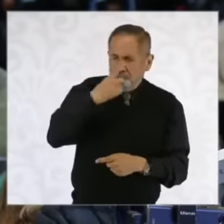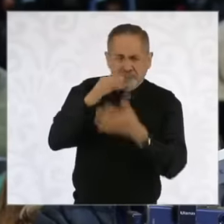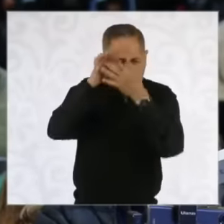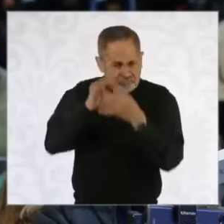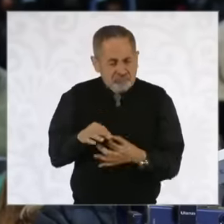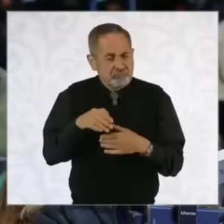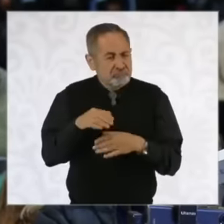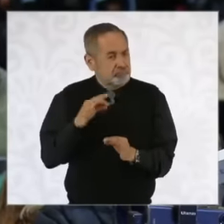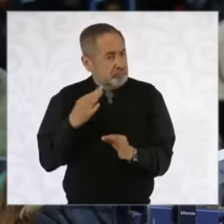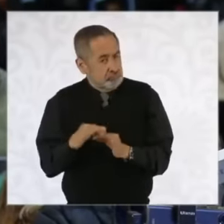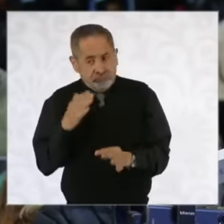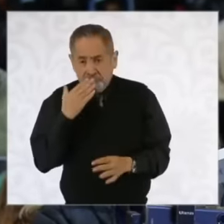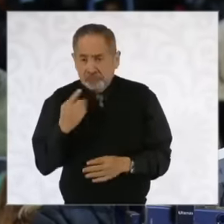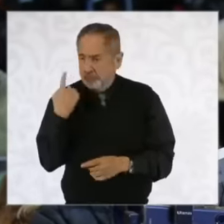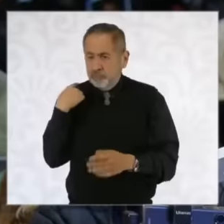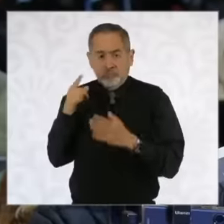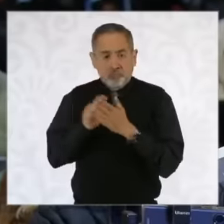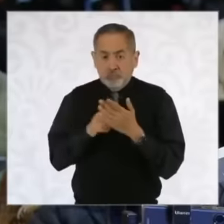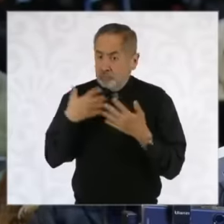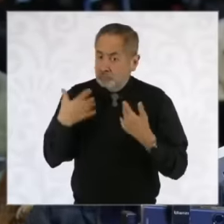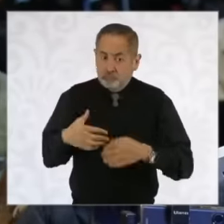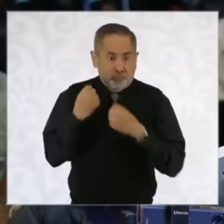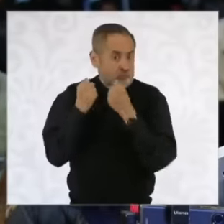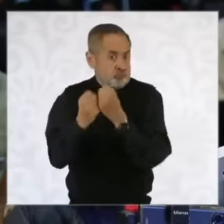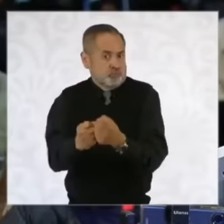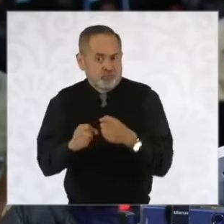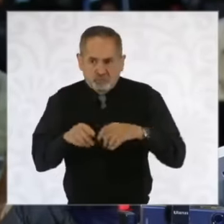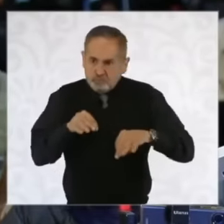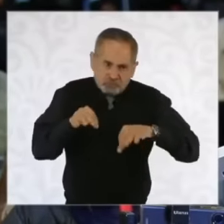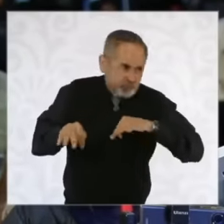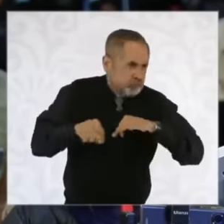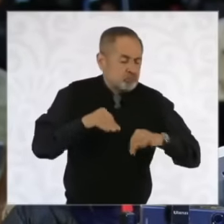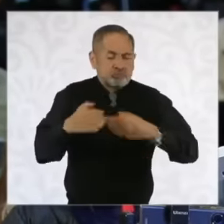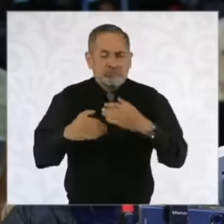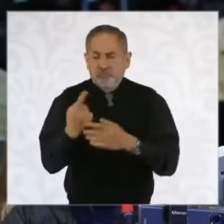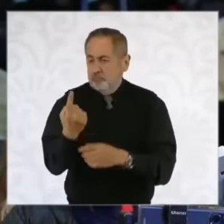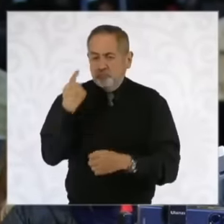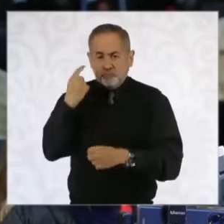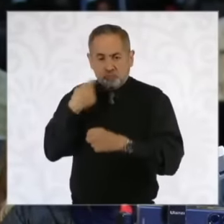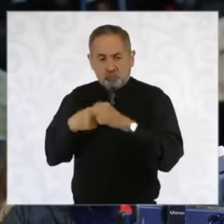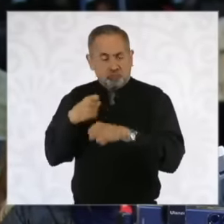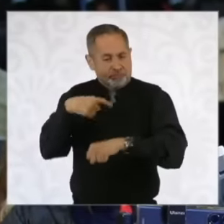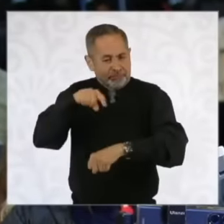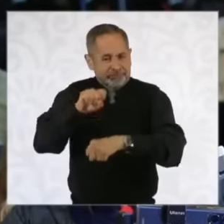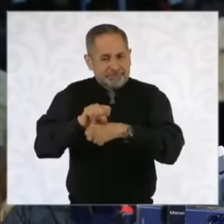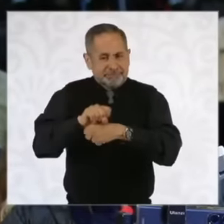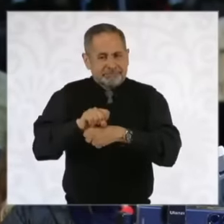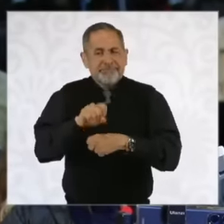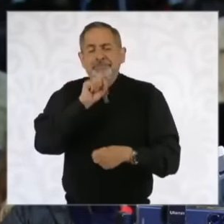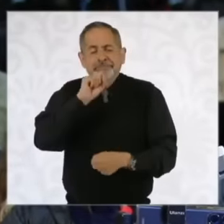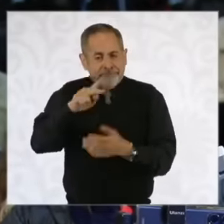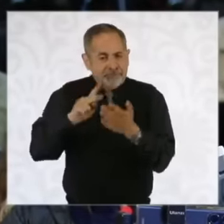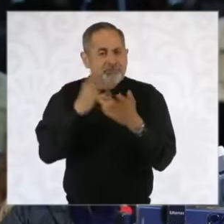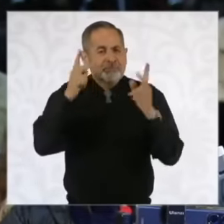, in all aspects, last week you returned to the topic of free education